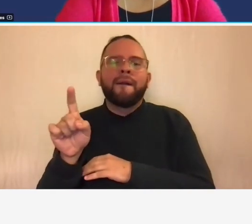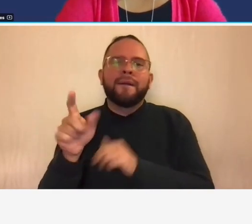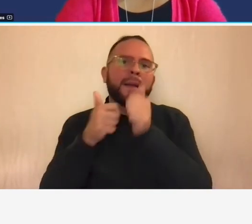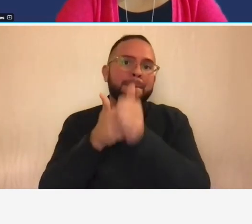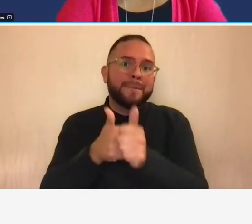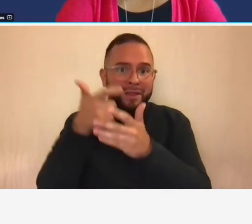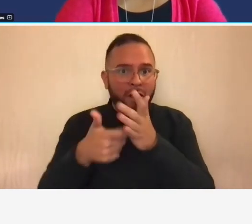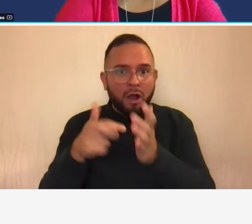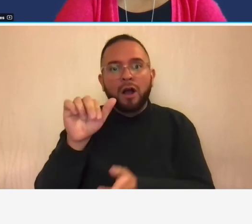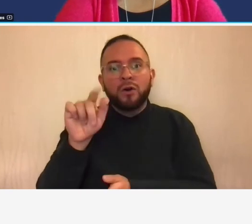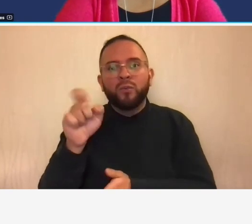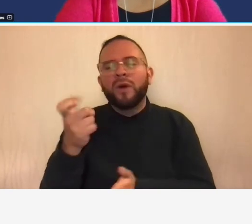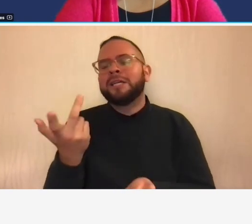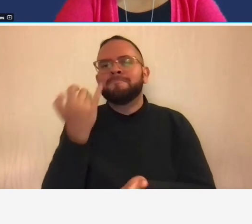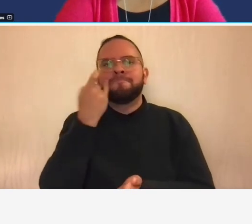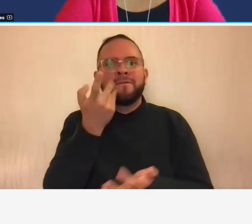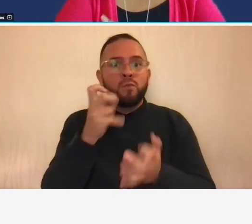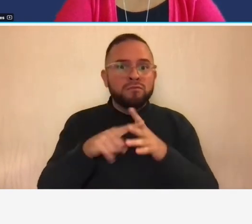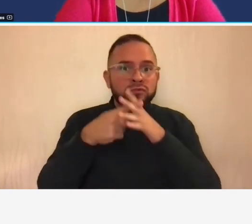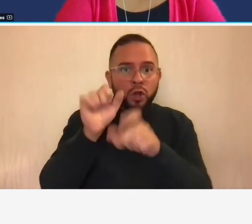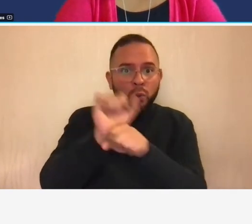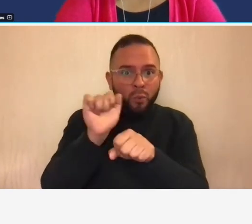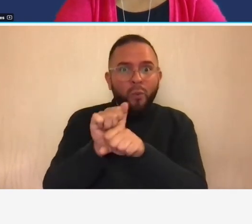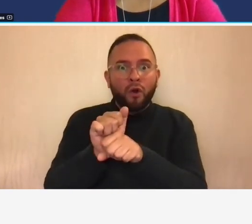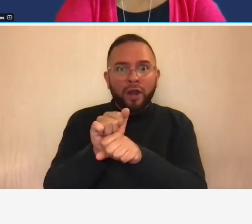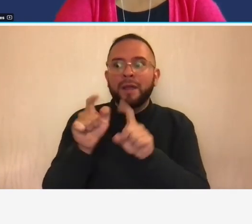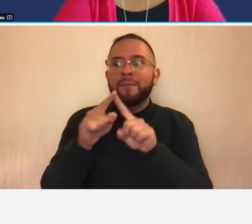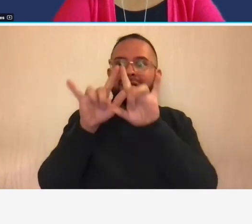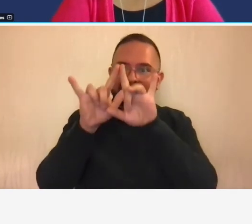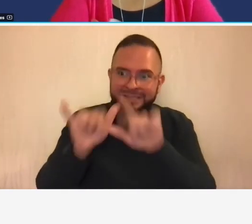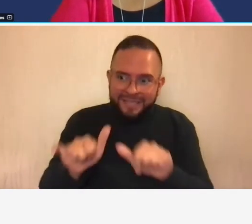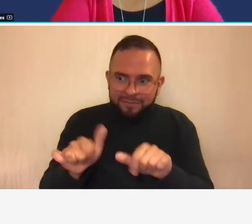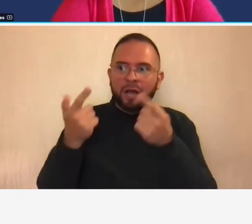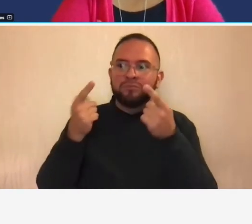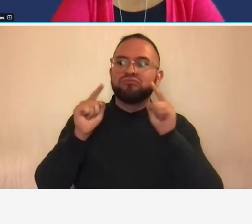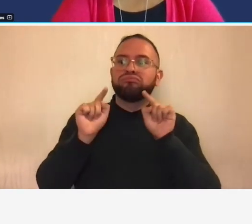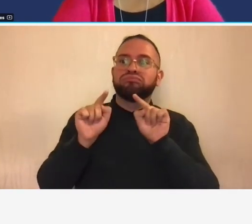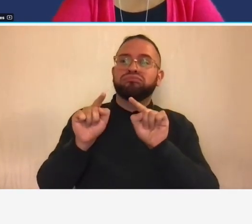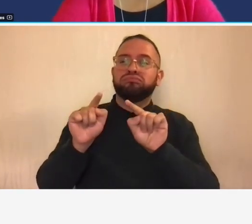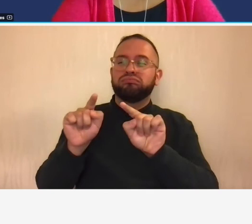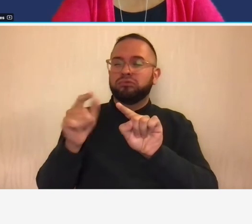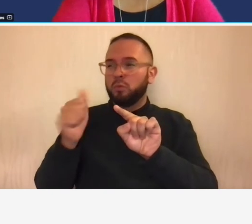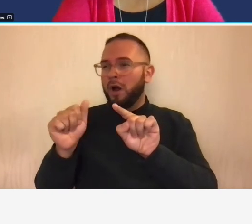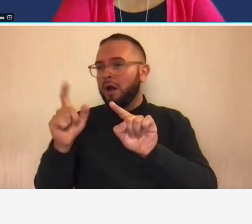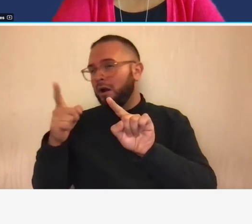start working in the industry while simultaneously working towards compliance towards full compliance